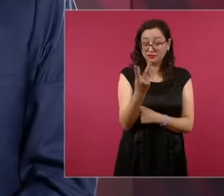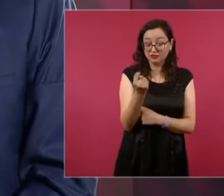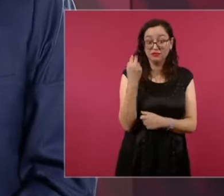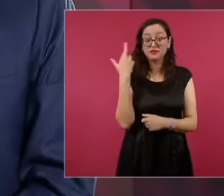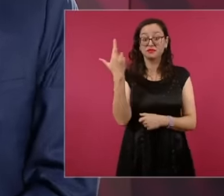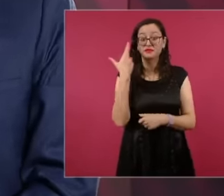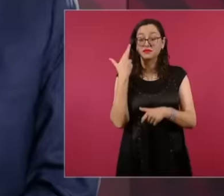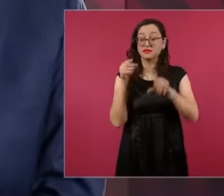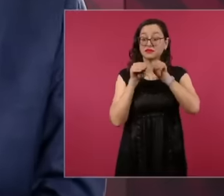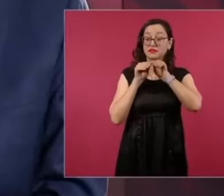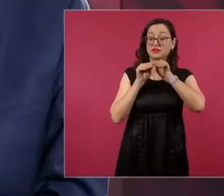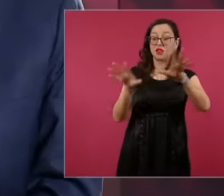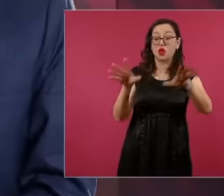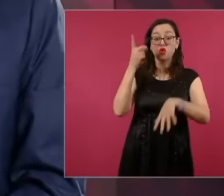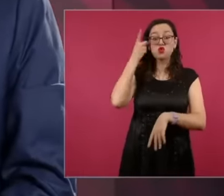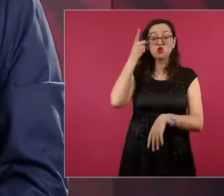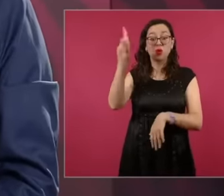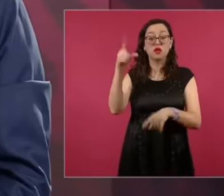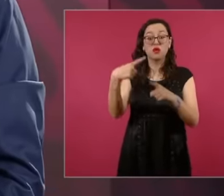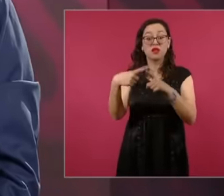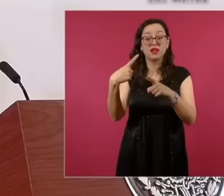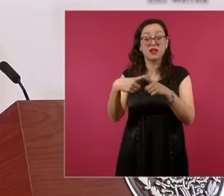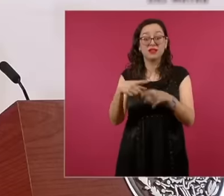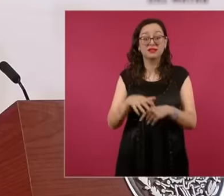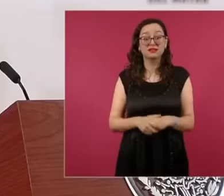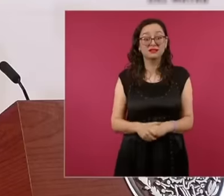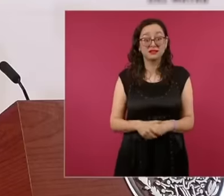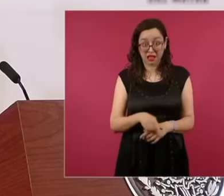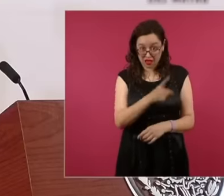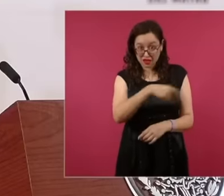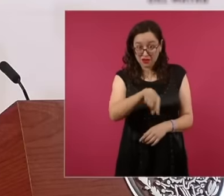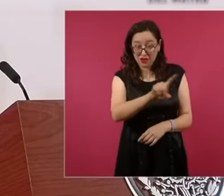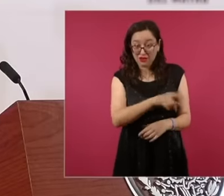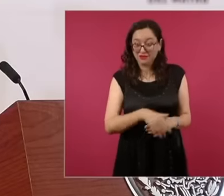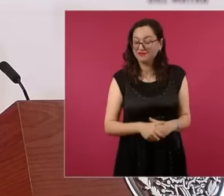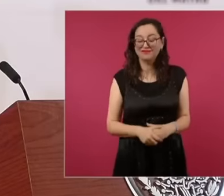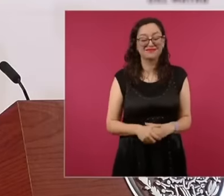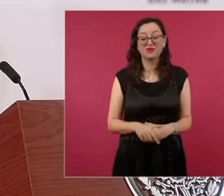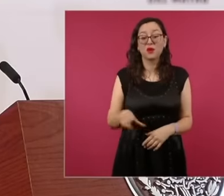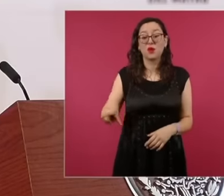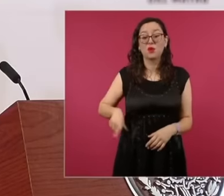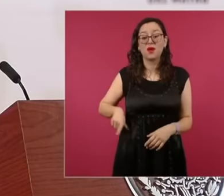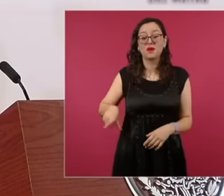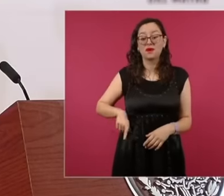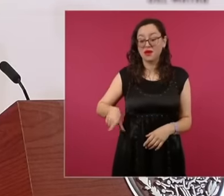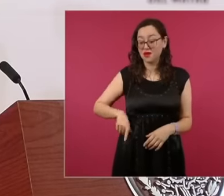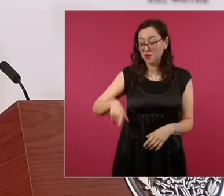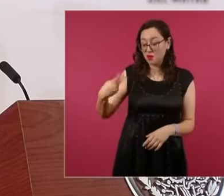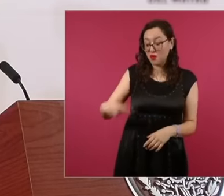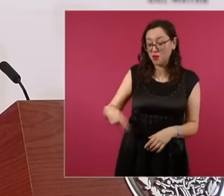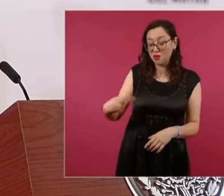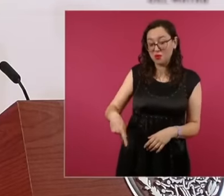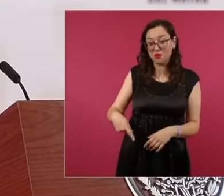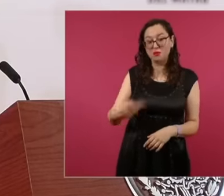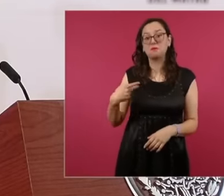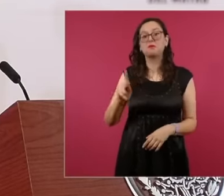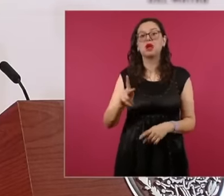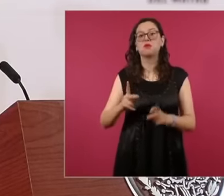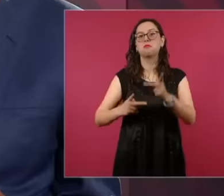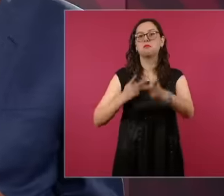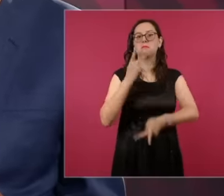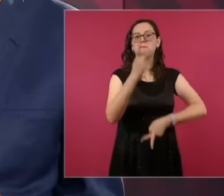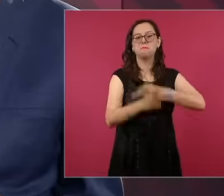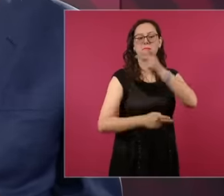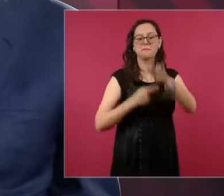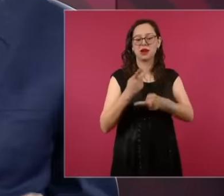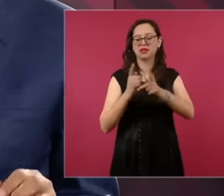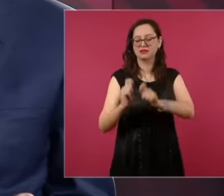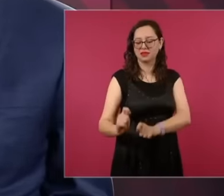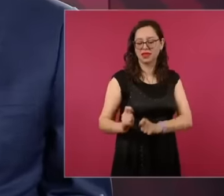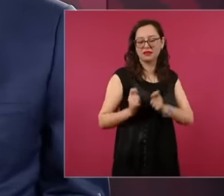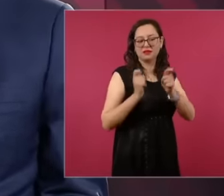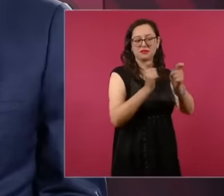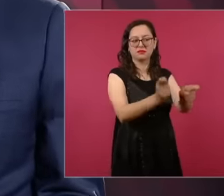so you don't have to do it, you don't have to go back to what Lerdo said in the time of the liberals